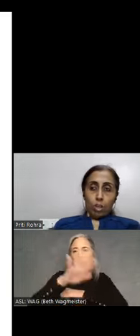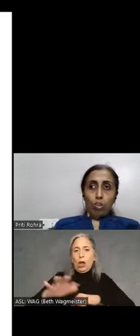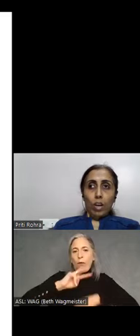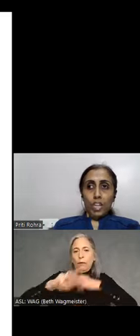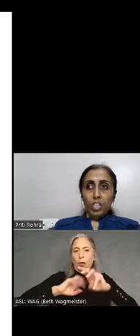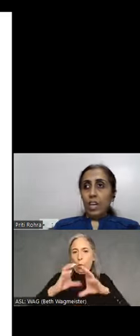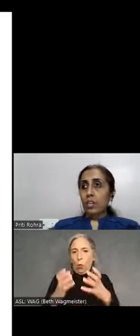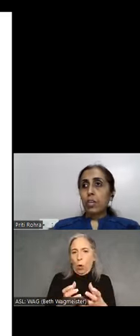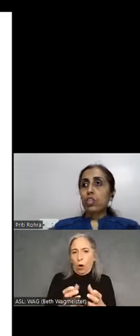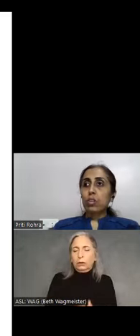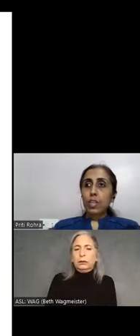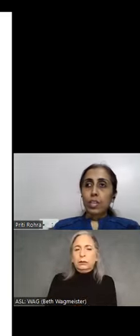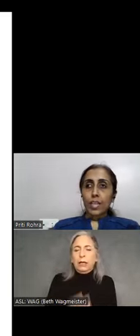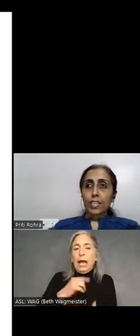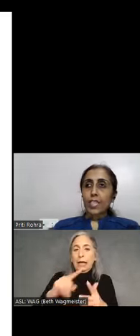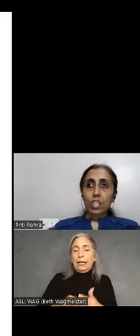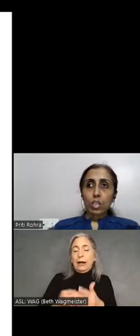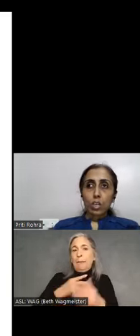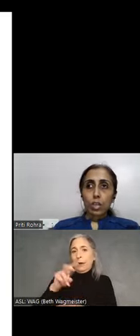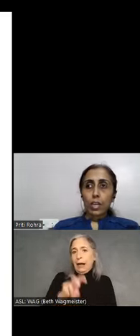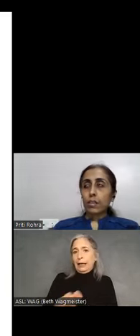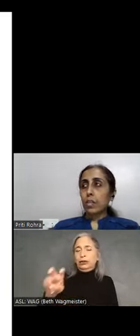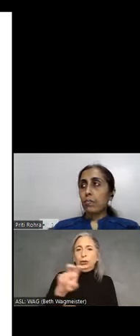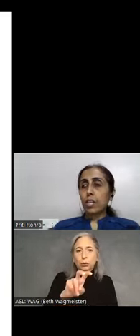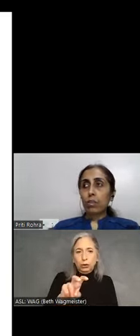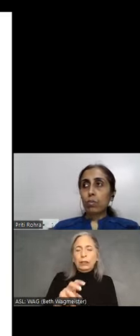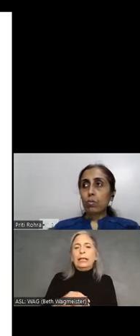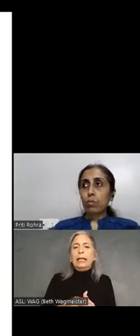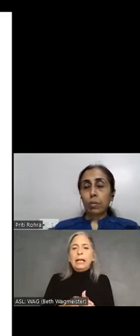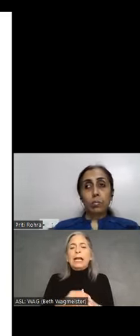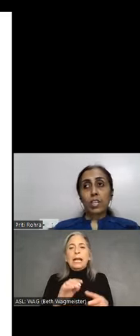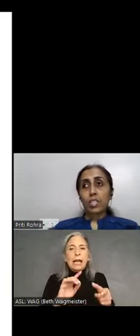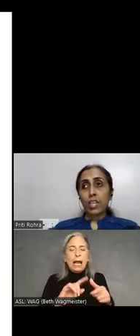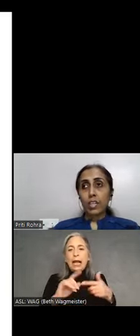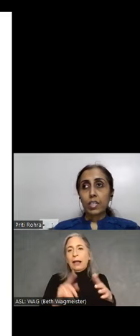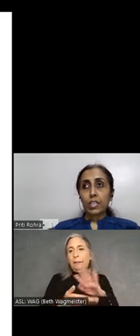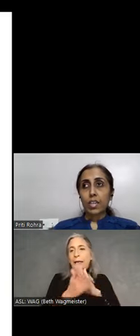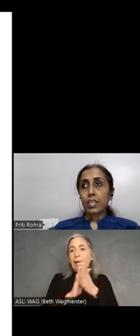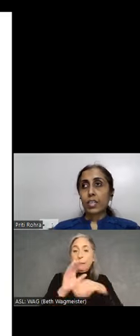So I started my journey as a tester and then went on to become a consultant and